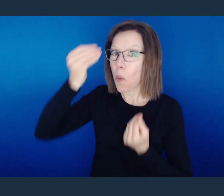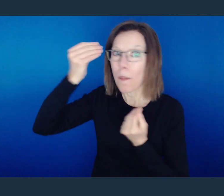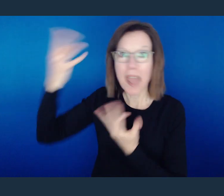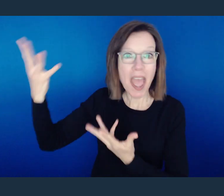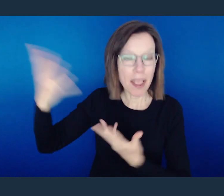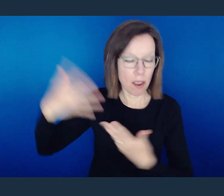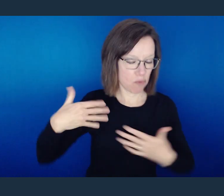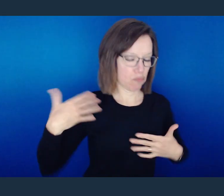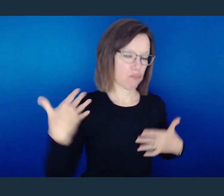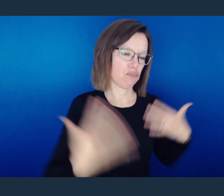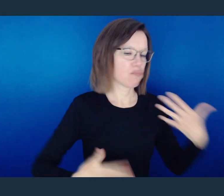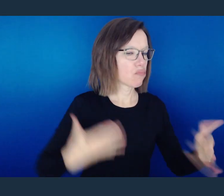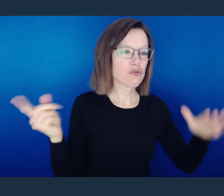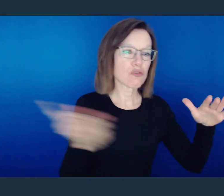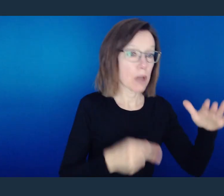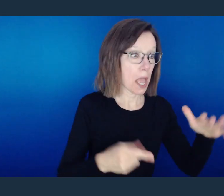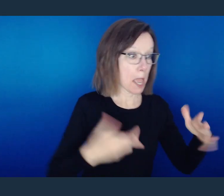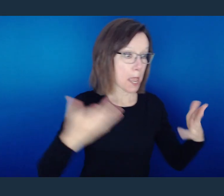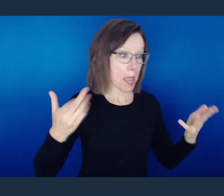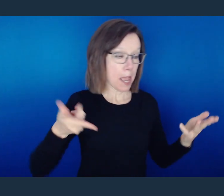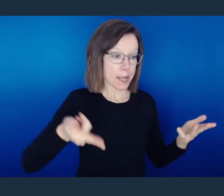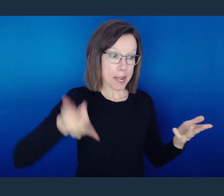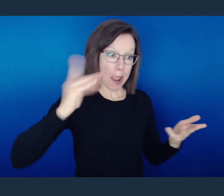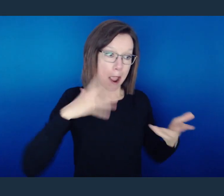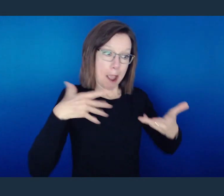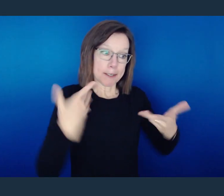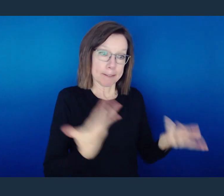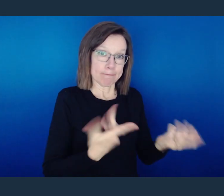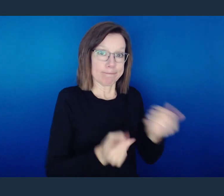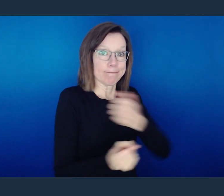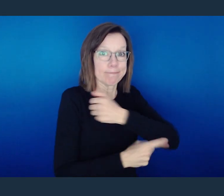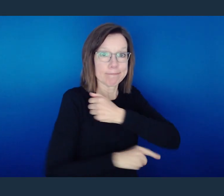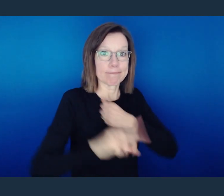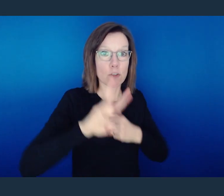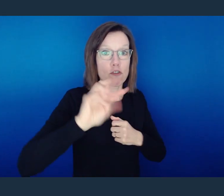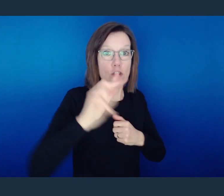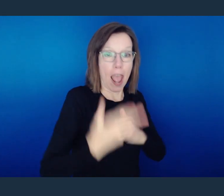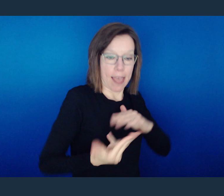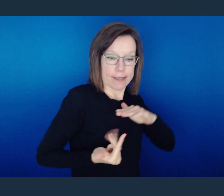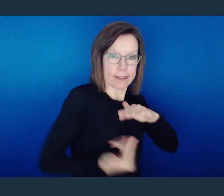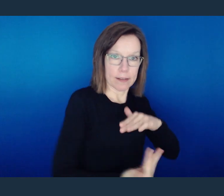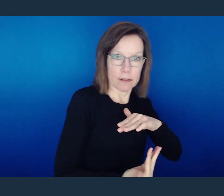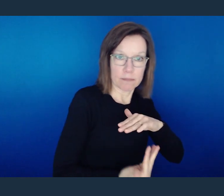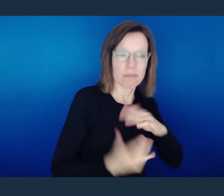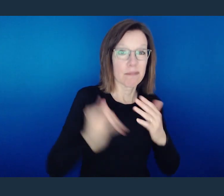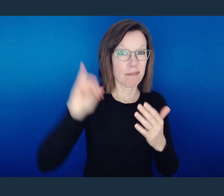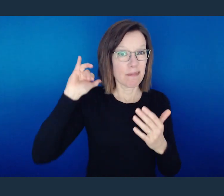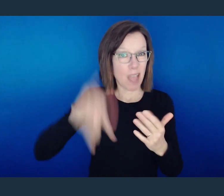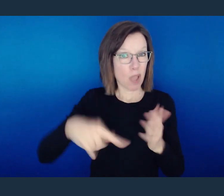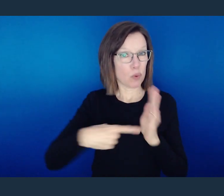will receive that wrath. We have now circled back to point out the consequences of those kind of behaviors of